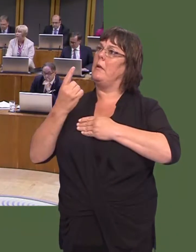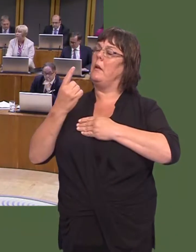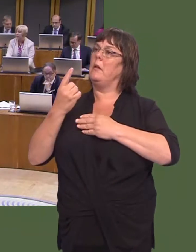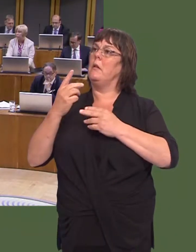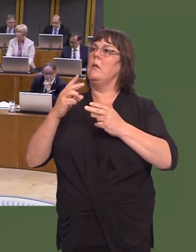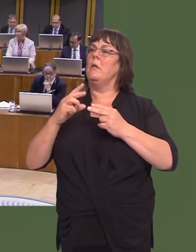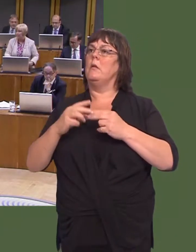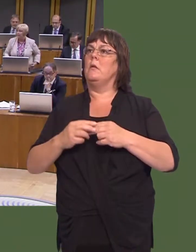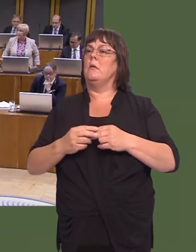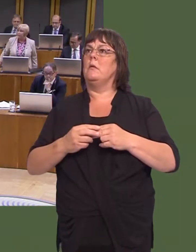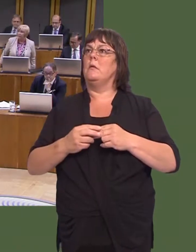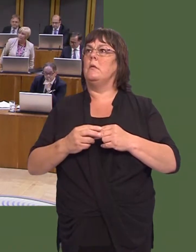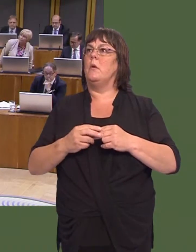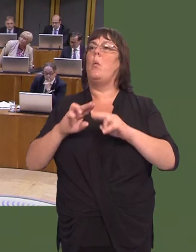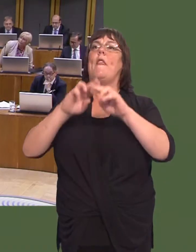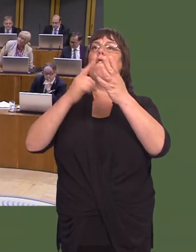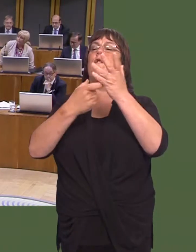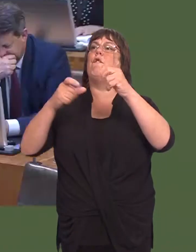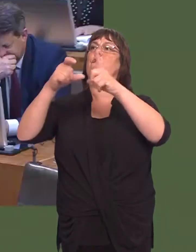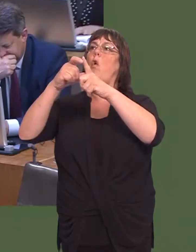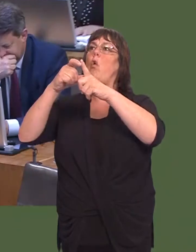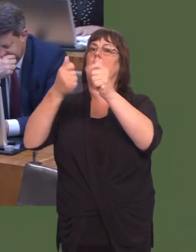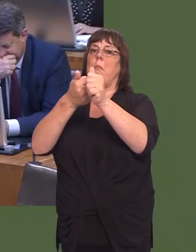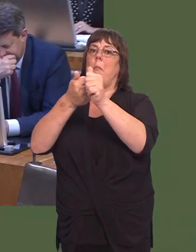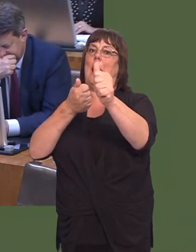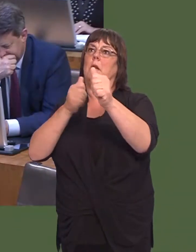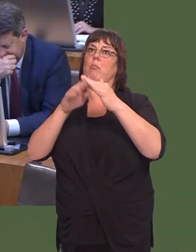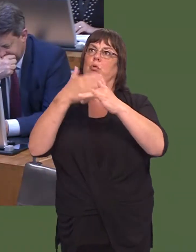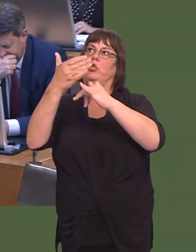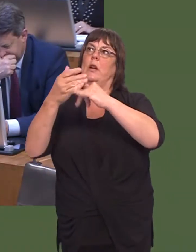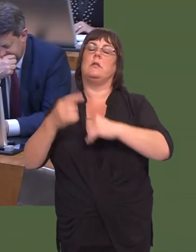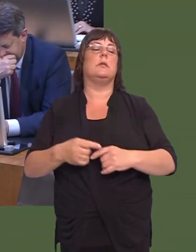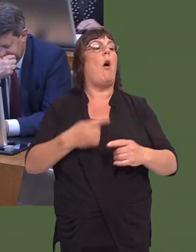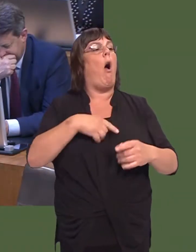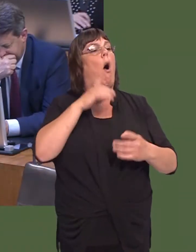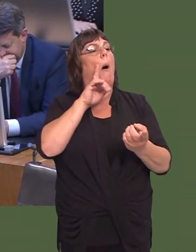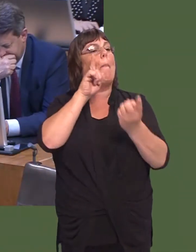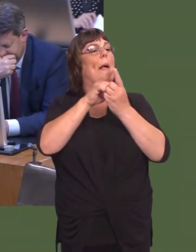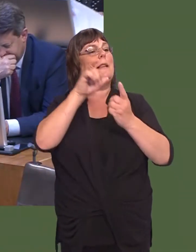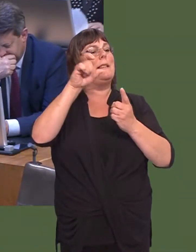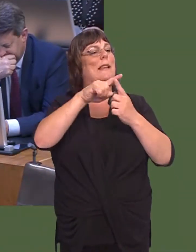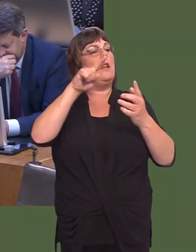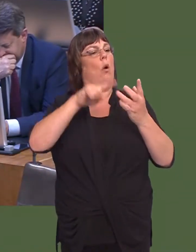OAQ(5)0638(FM) Carwyn Jones: Those discussions are ongoing. I met with the chief executive officer of Ford Europe before Christmas.